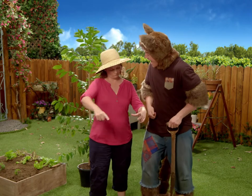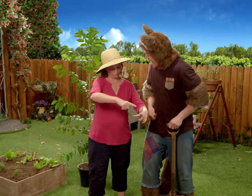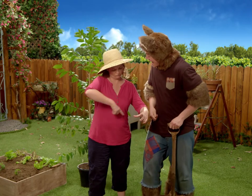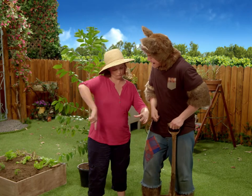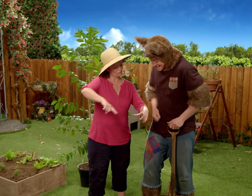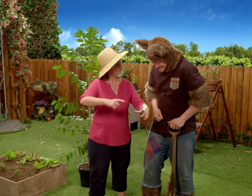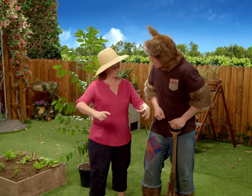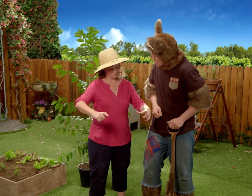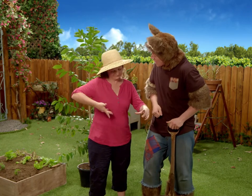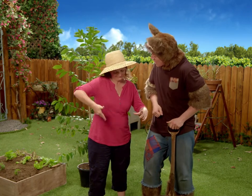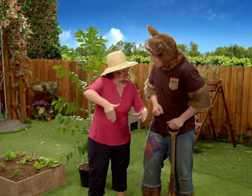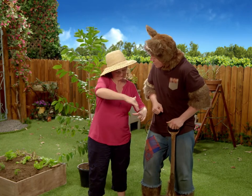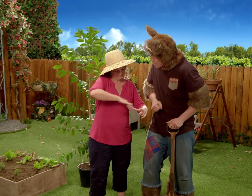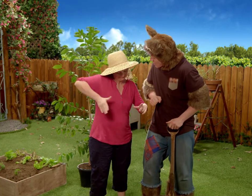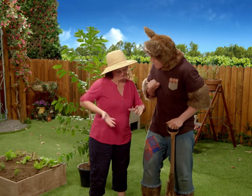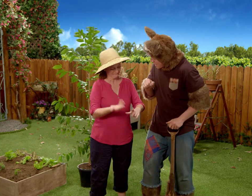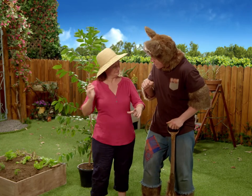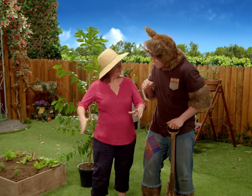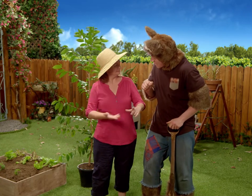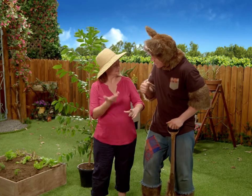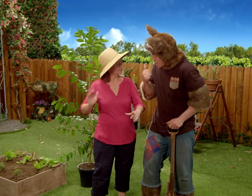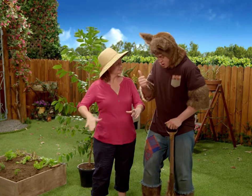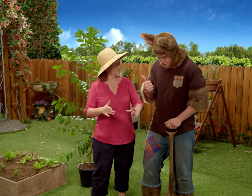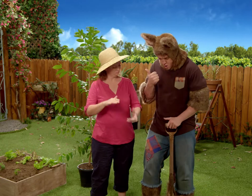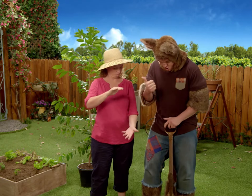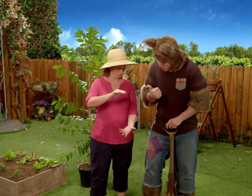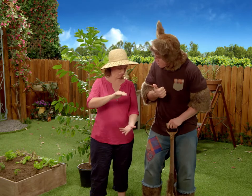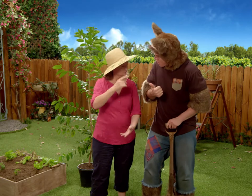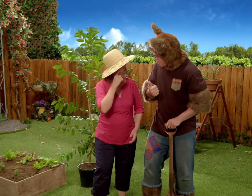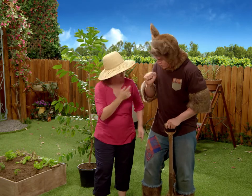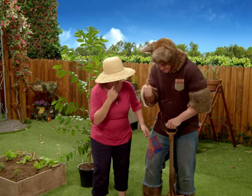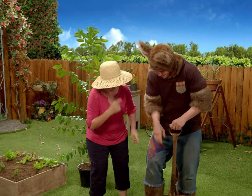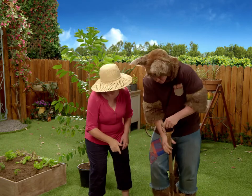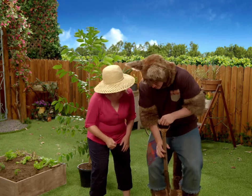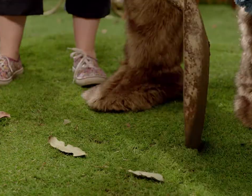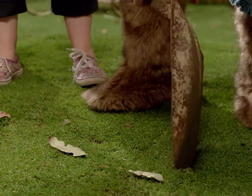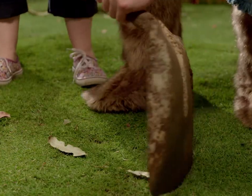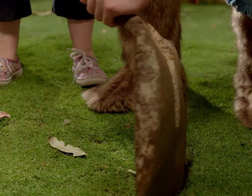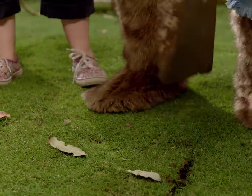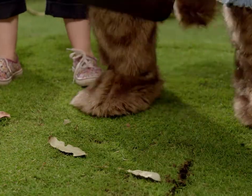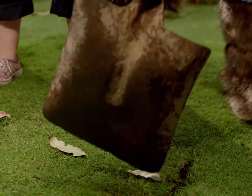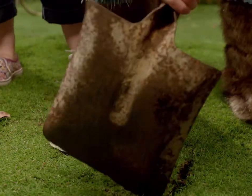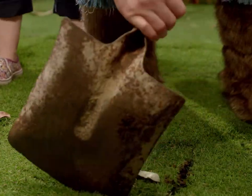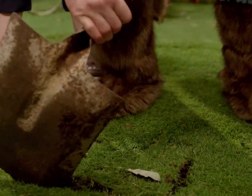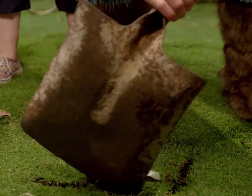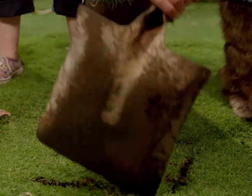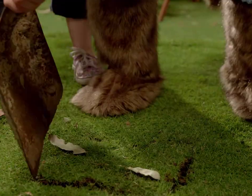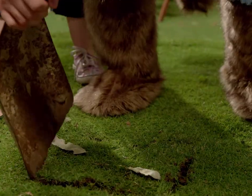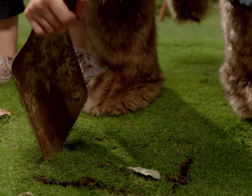Okay Possum, we need a hole about this size. We need to dig it nice and deep. Okay.